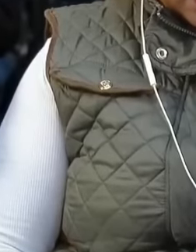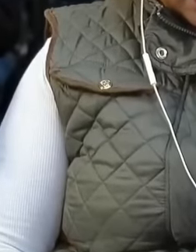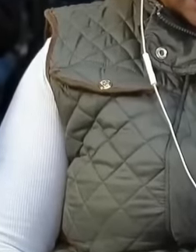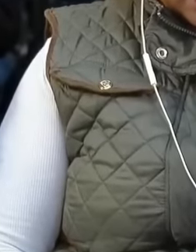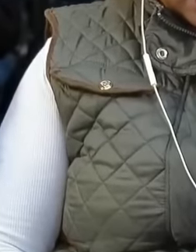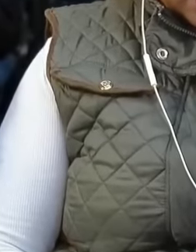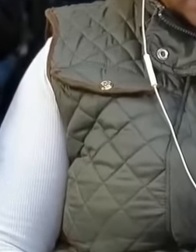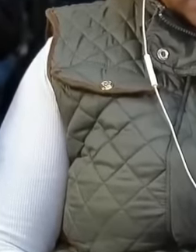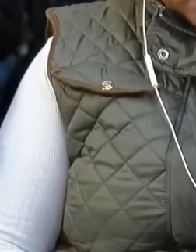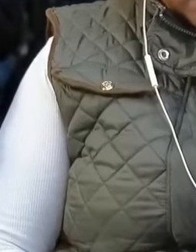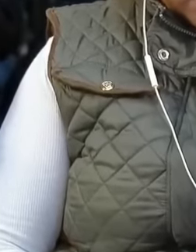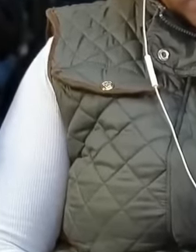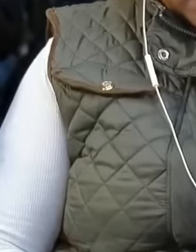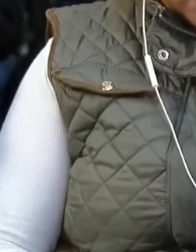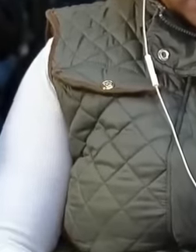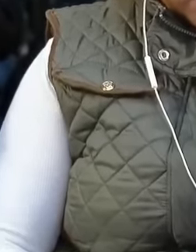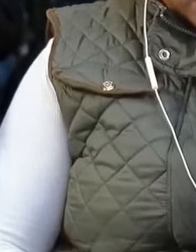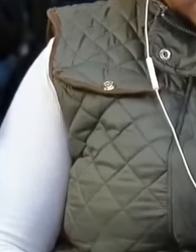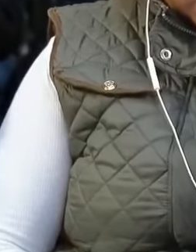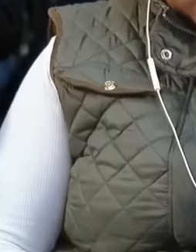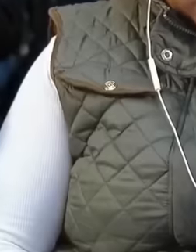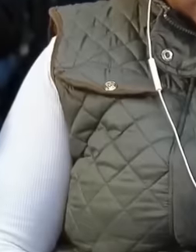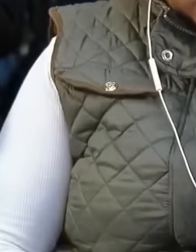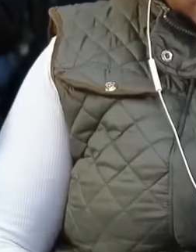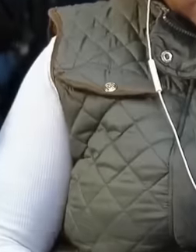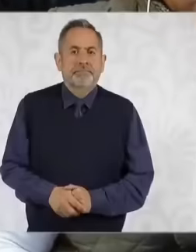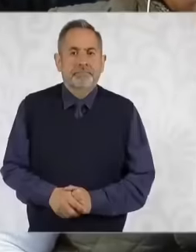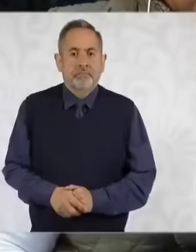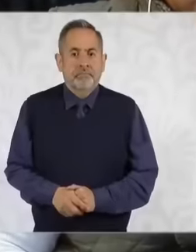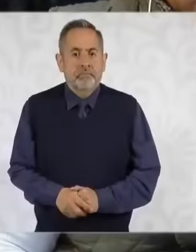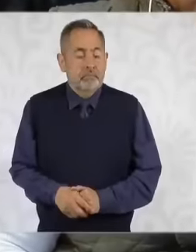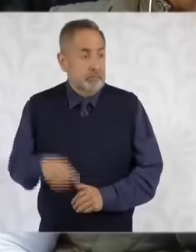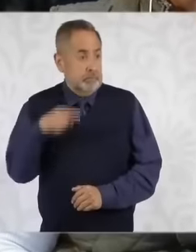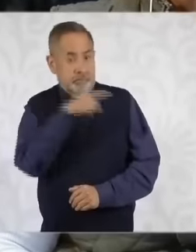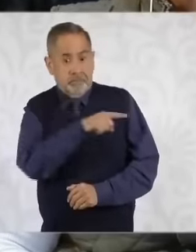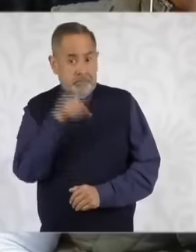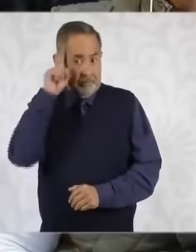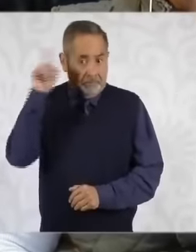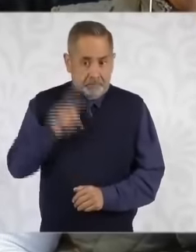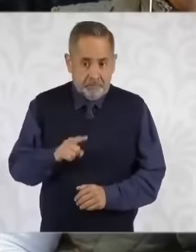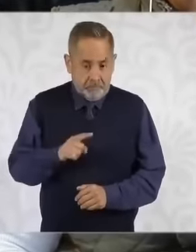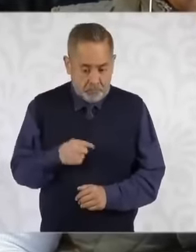are basically everything from this company. It is a monopoly that we have, whether it is good or bad. I will leave it to you